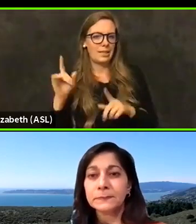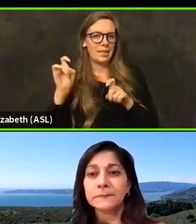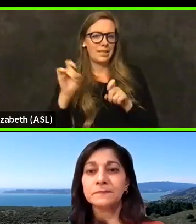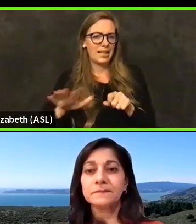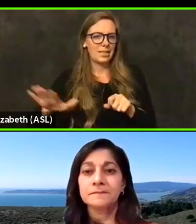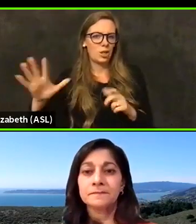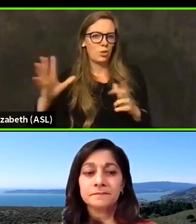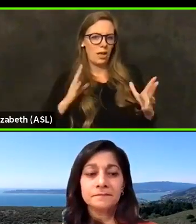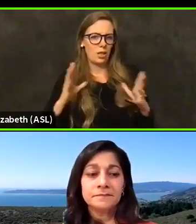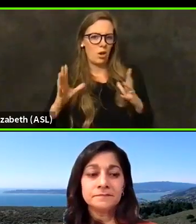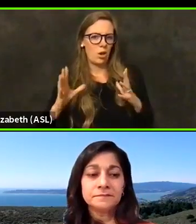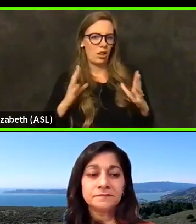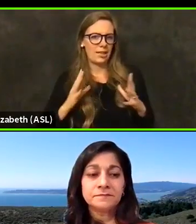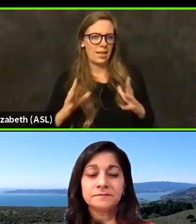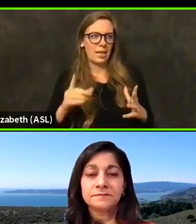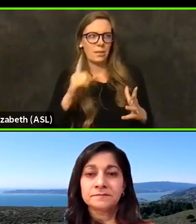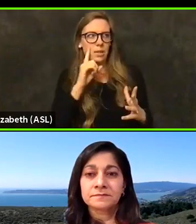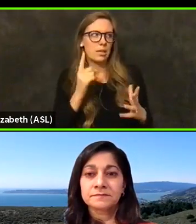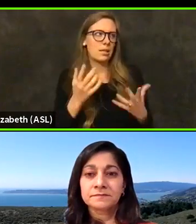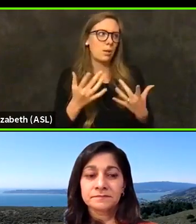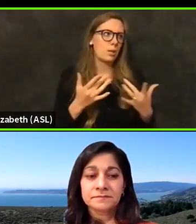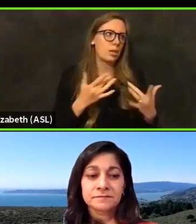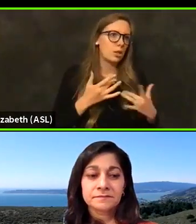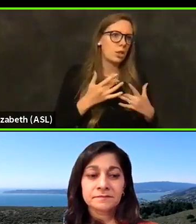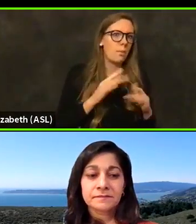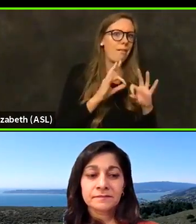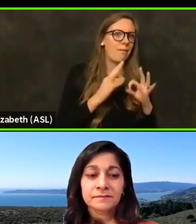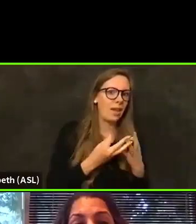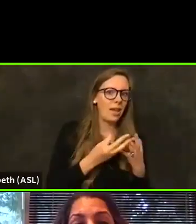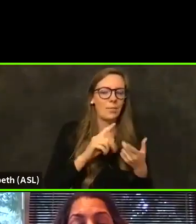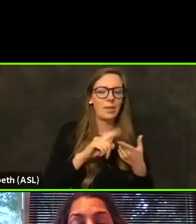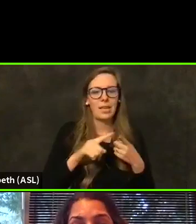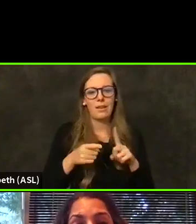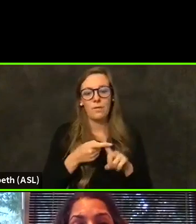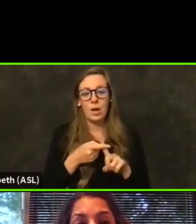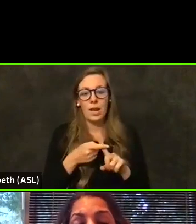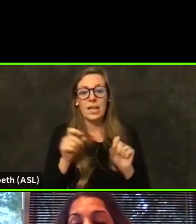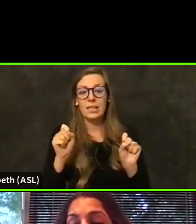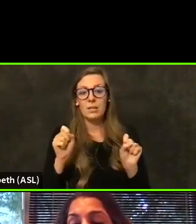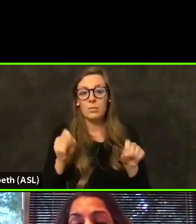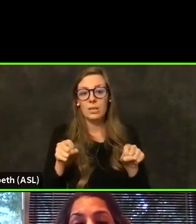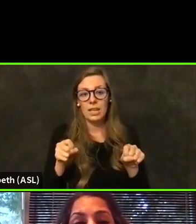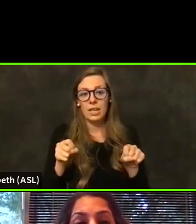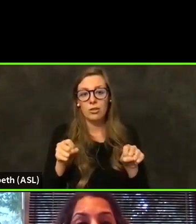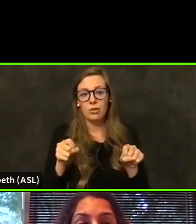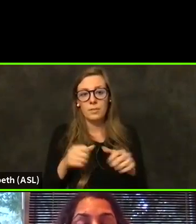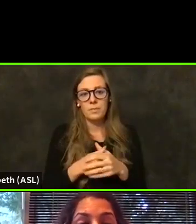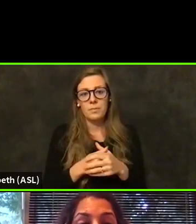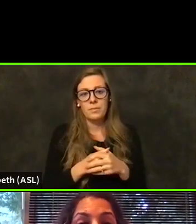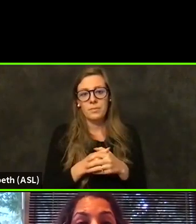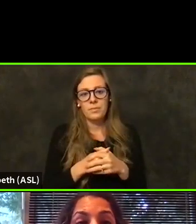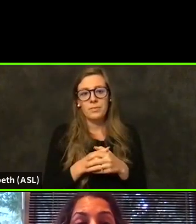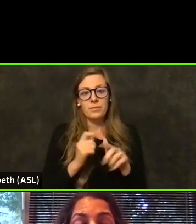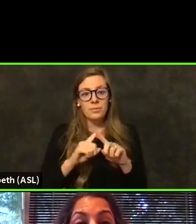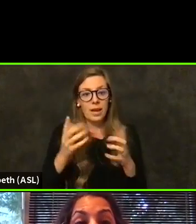concerned about family, friends and potential for exclusion. But I want to, again, underline the